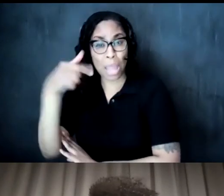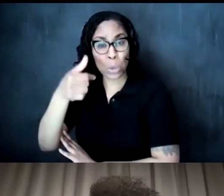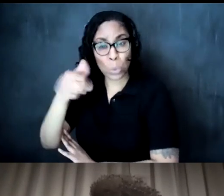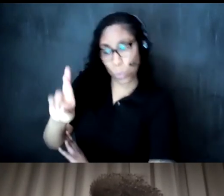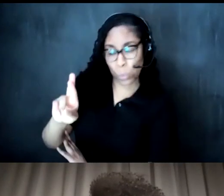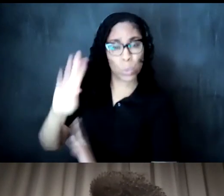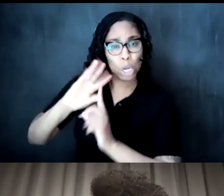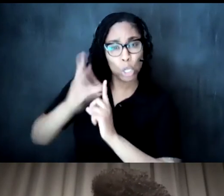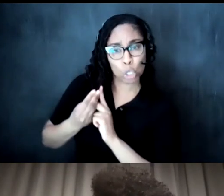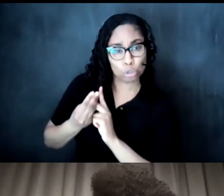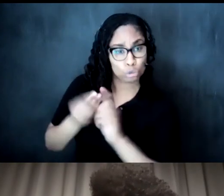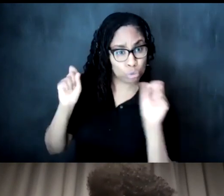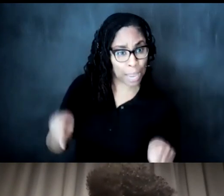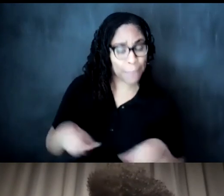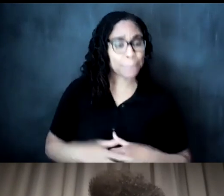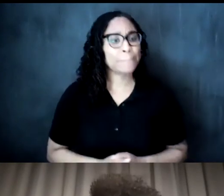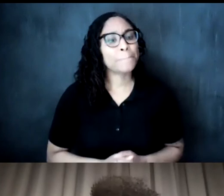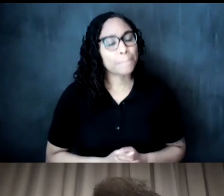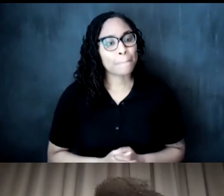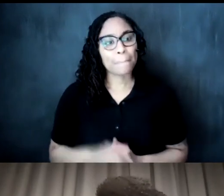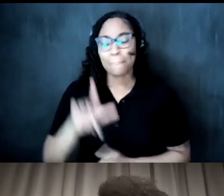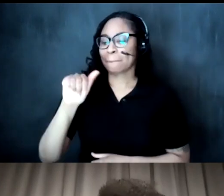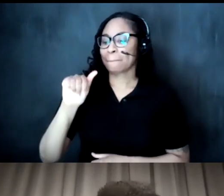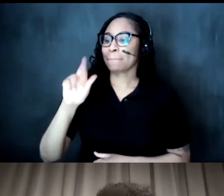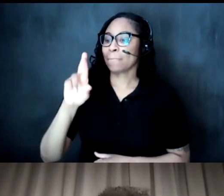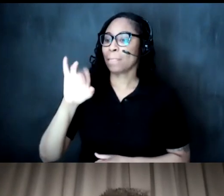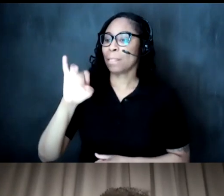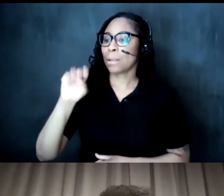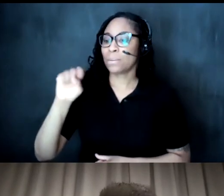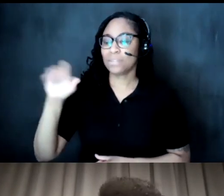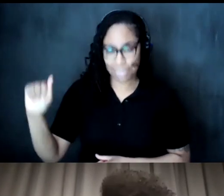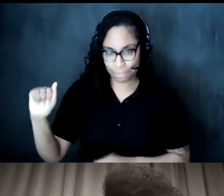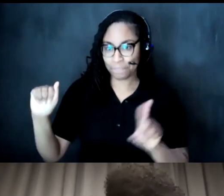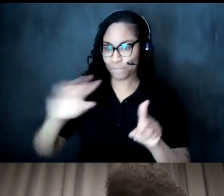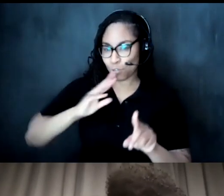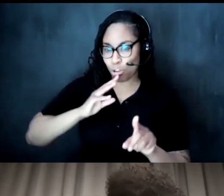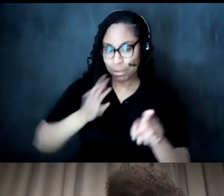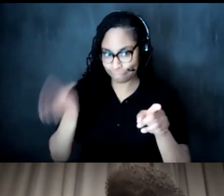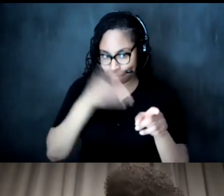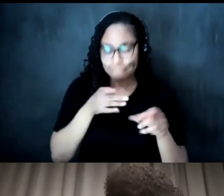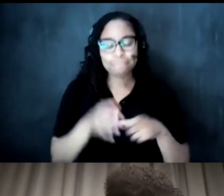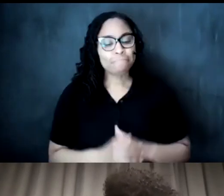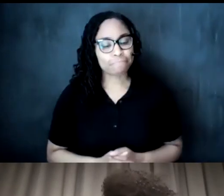um i would say that there there isn't um much reference